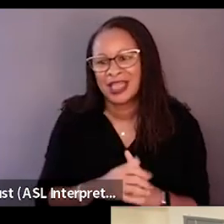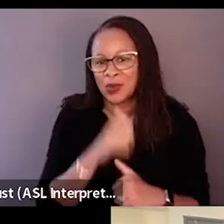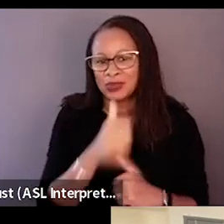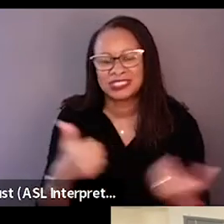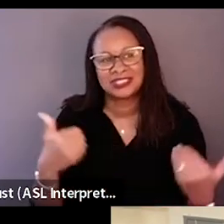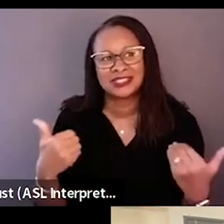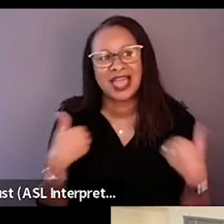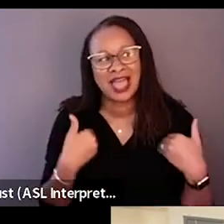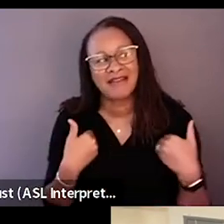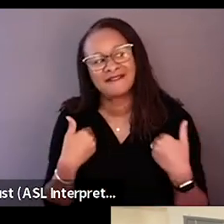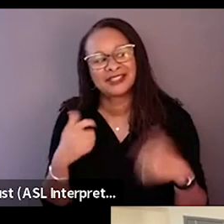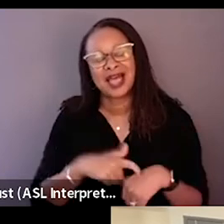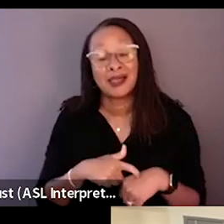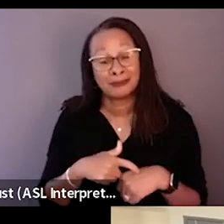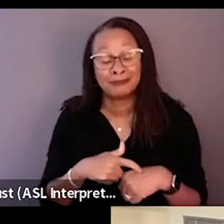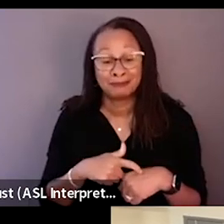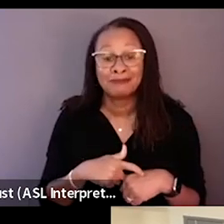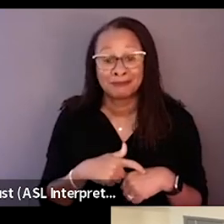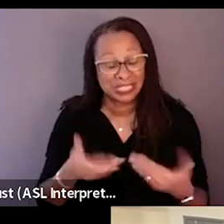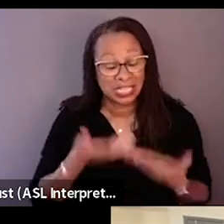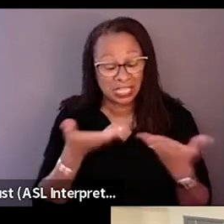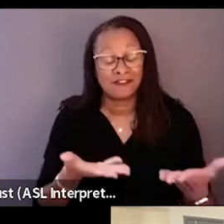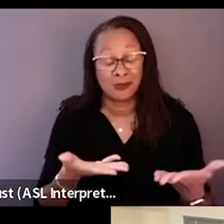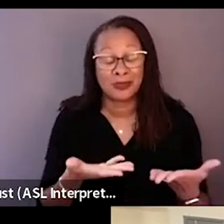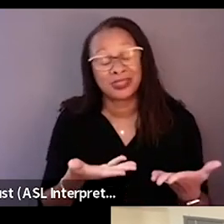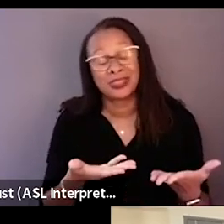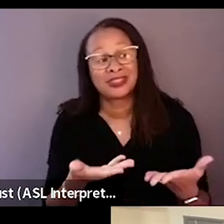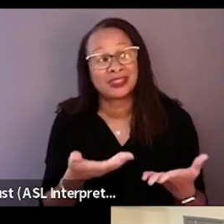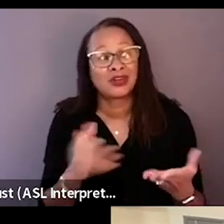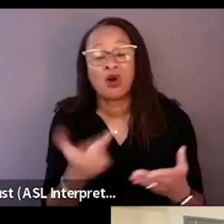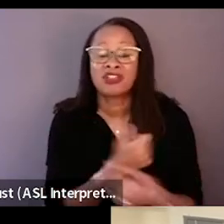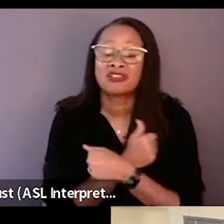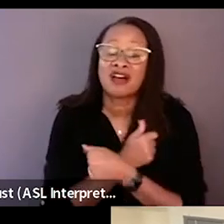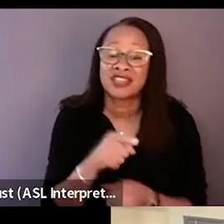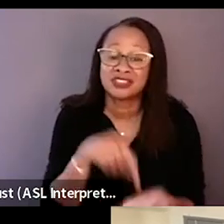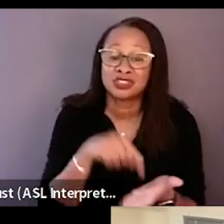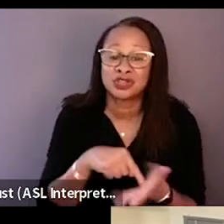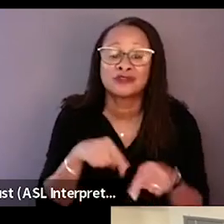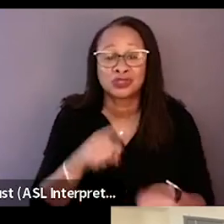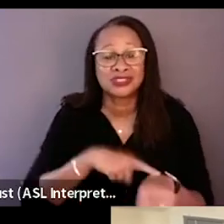the love that they deserve because during that time of struggle, and I think, some of us might be able to relate to it.